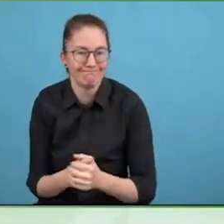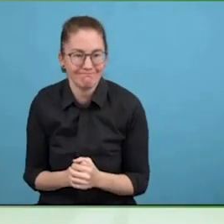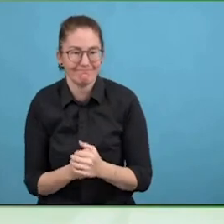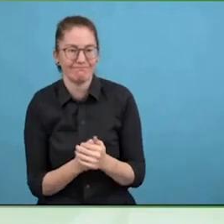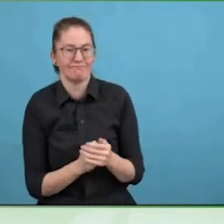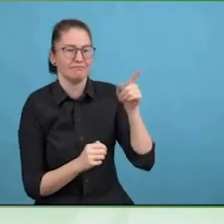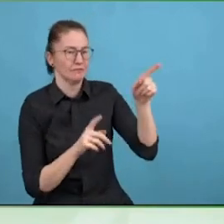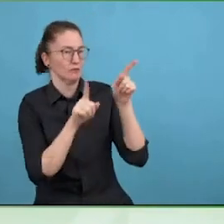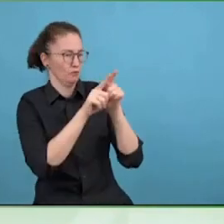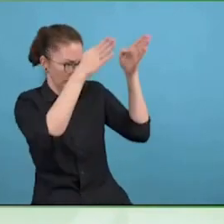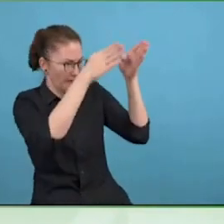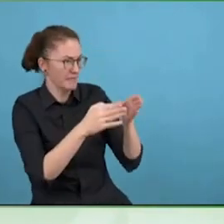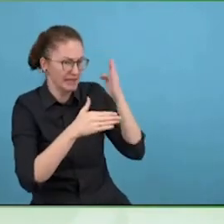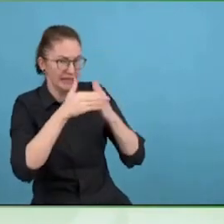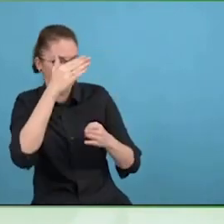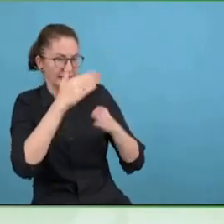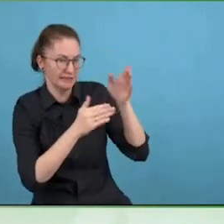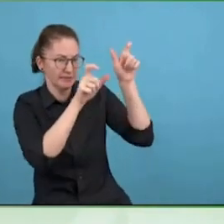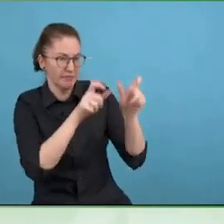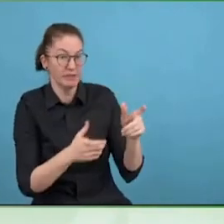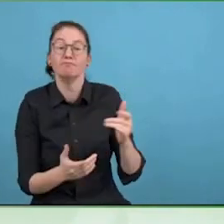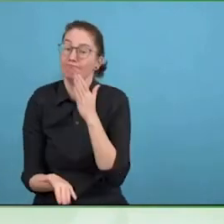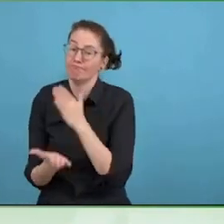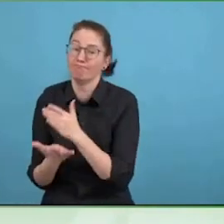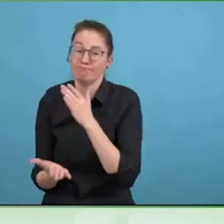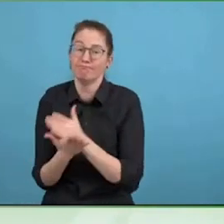Thank you to Zero Conference, Zero Project Conference.